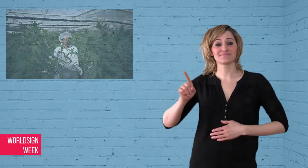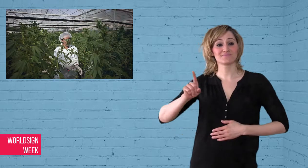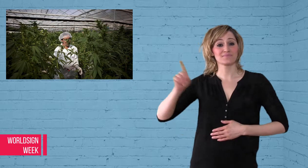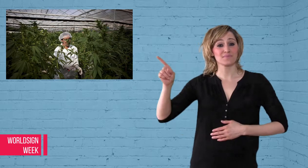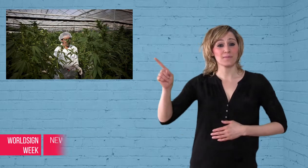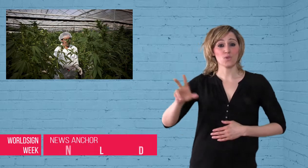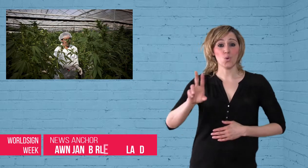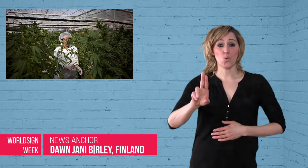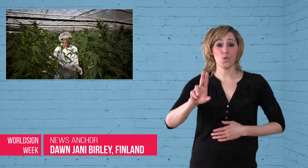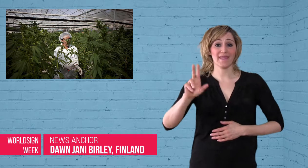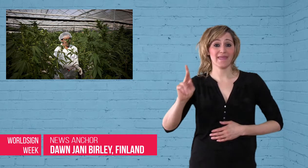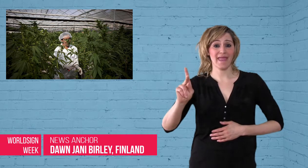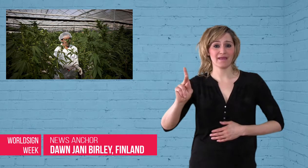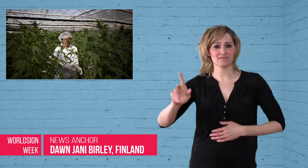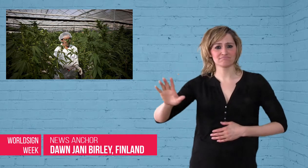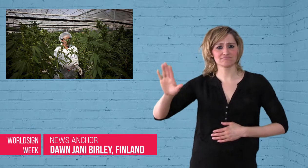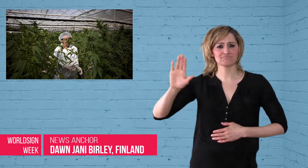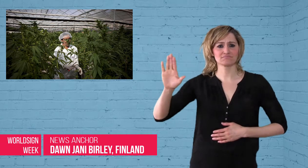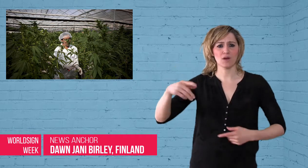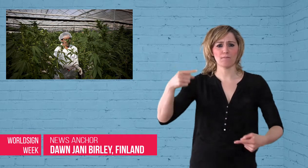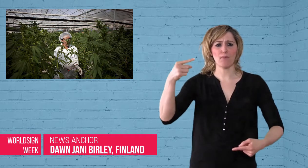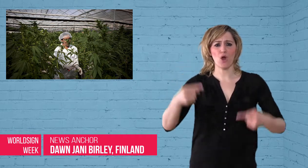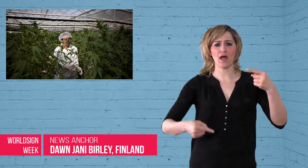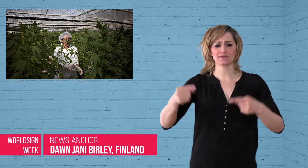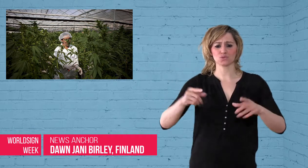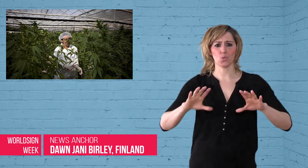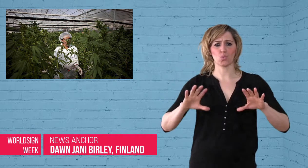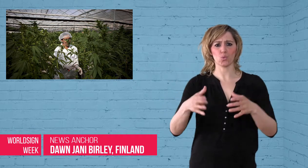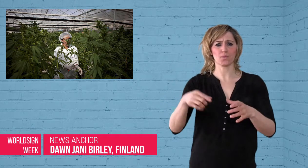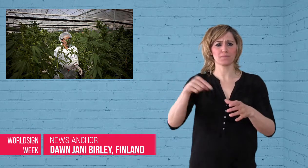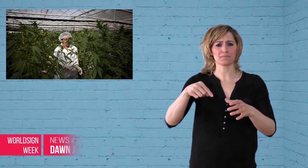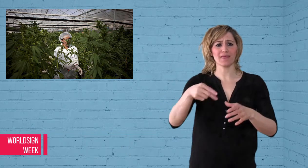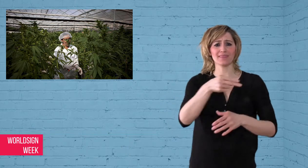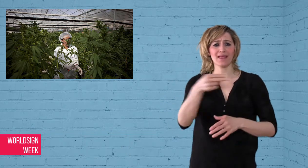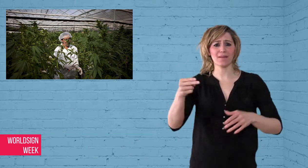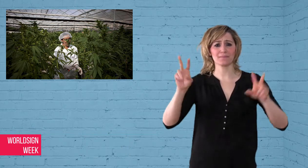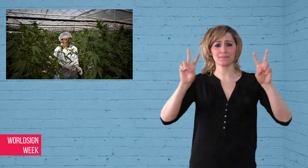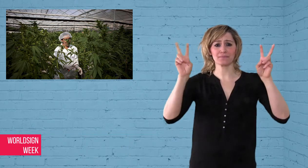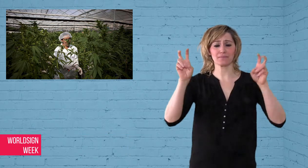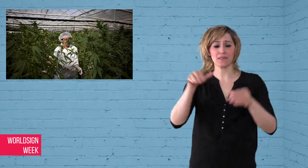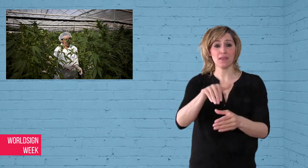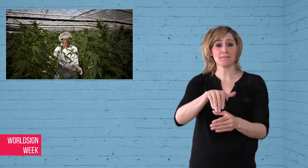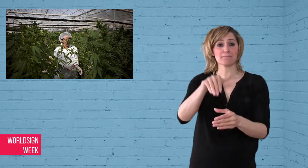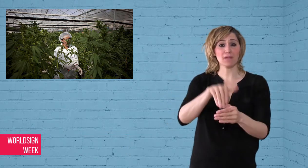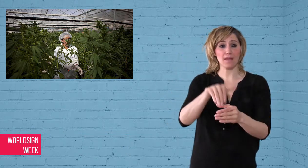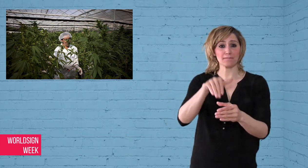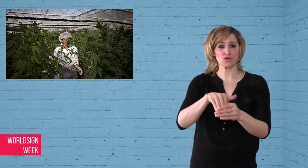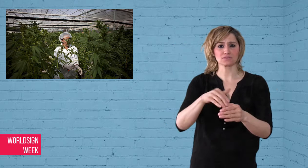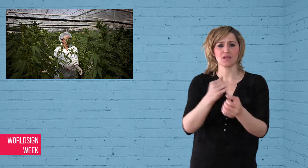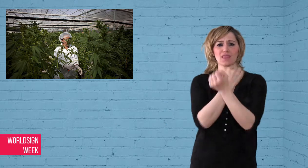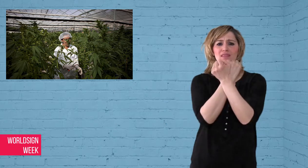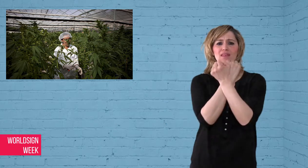Dawn: Members of the Liberal Democrats